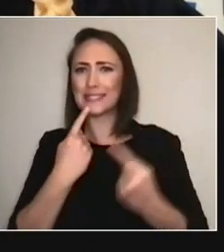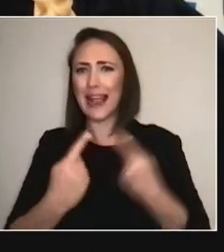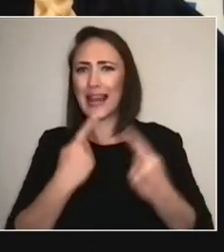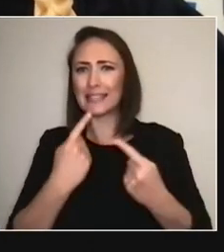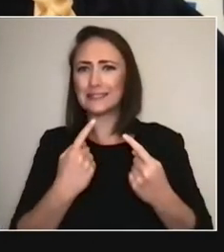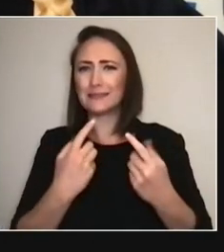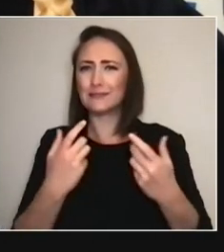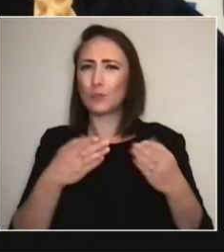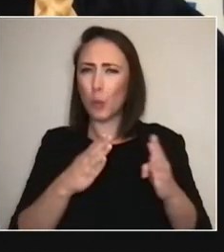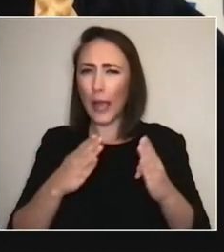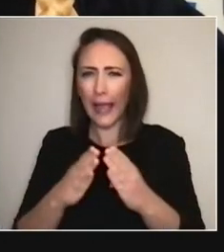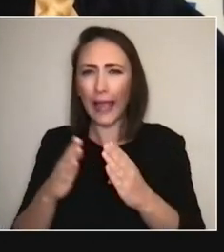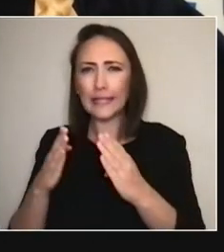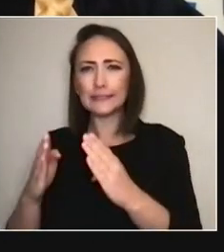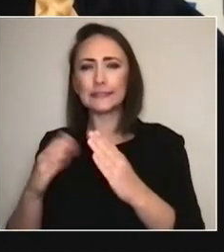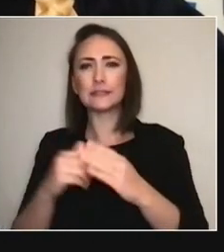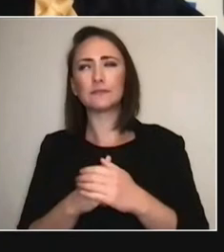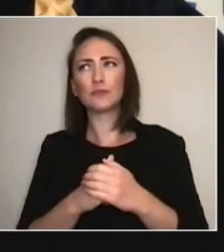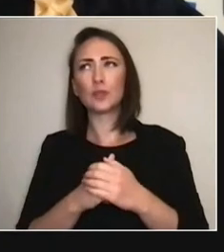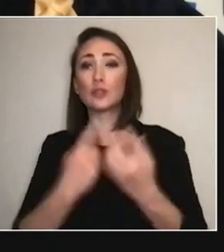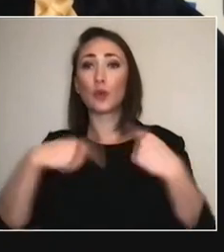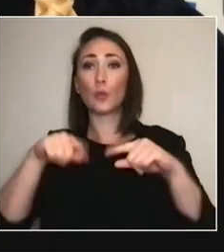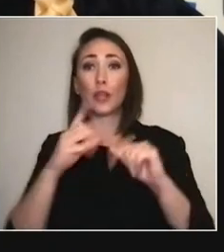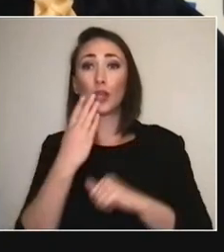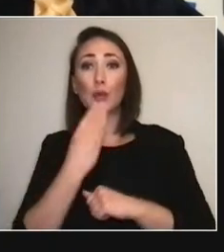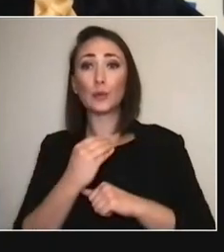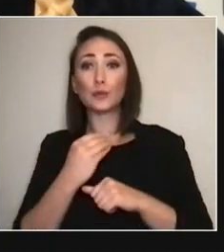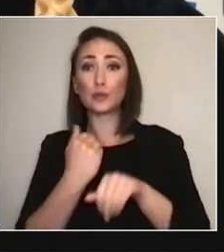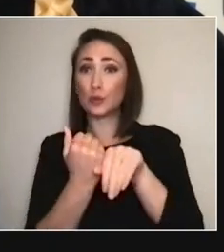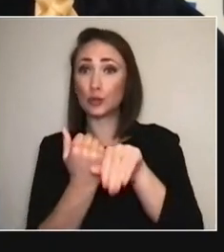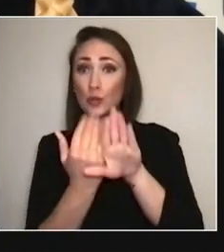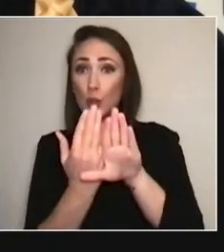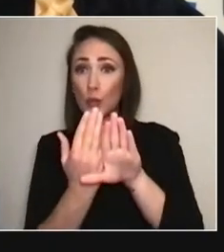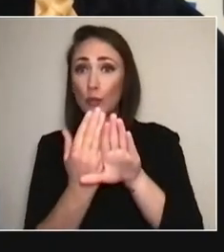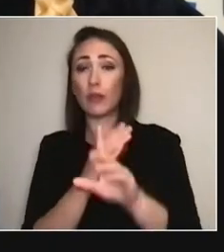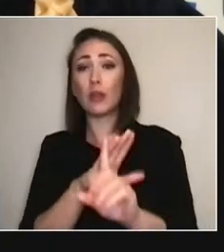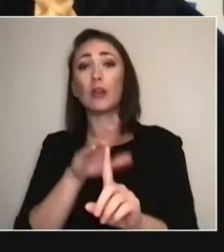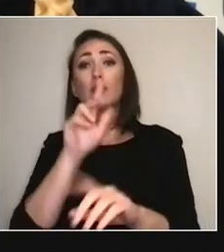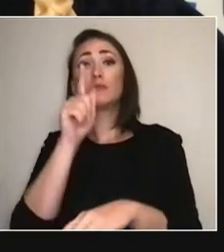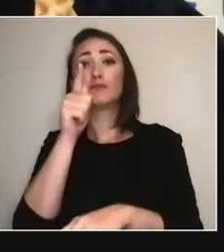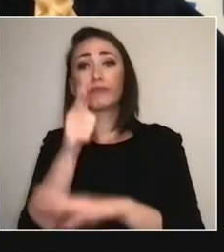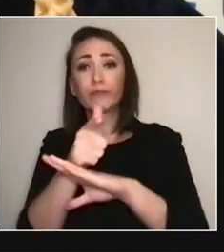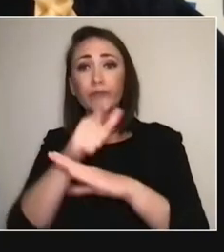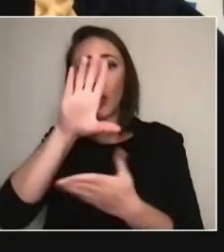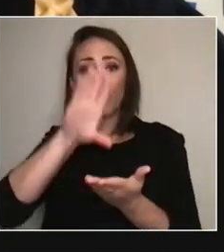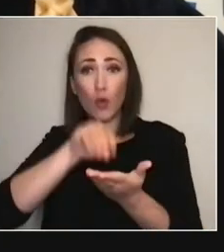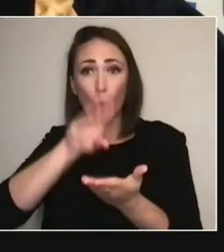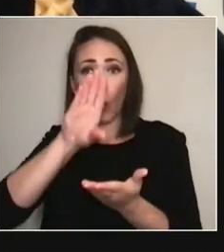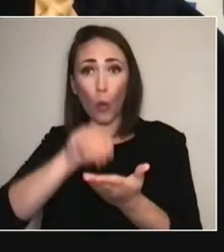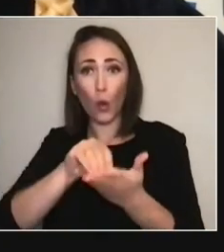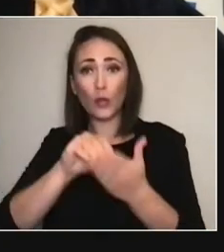and then we record them and then we broadcast them... and the audience is around the fire